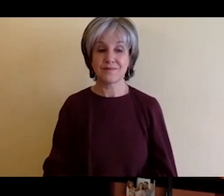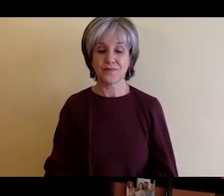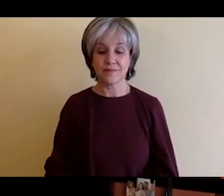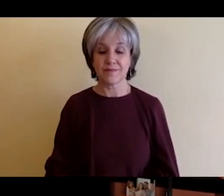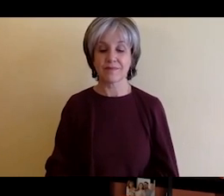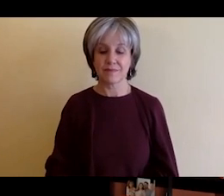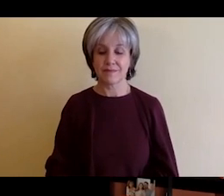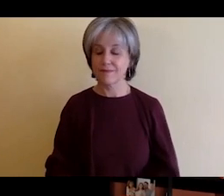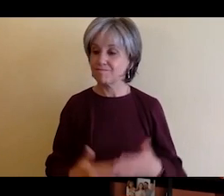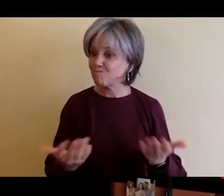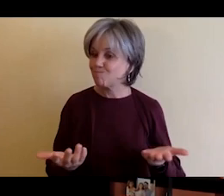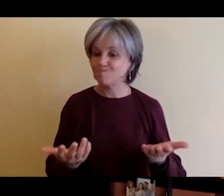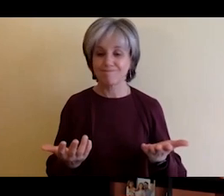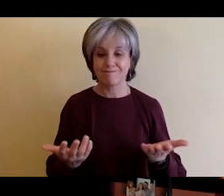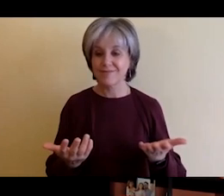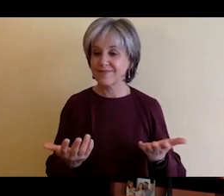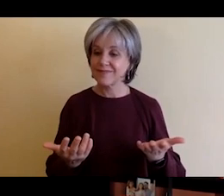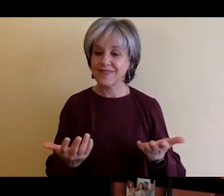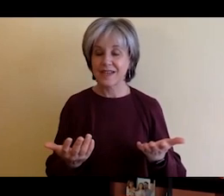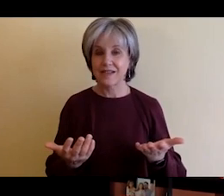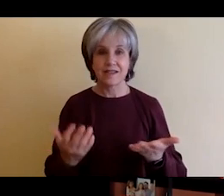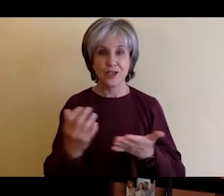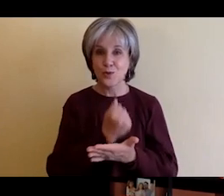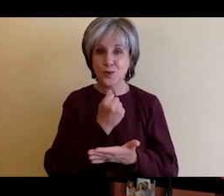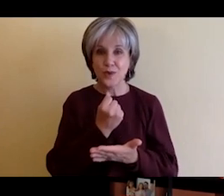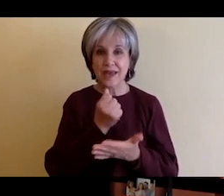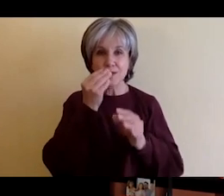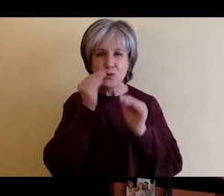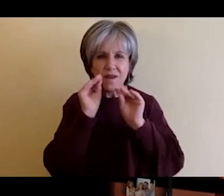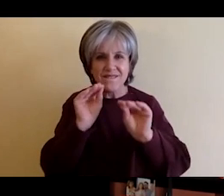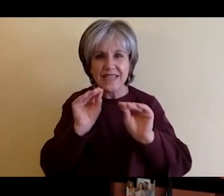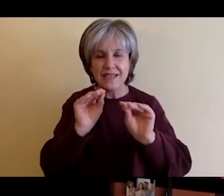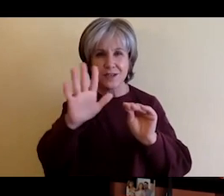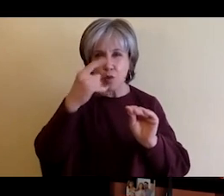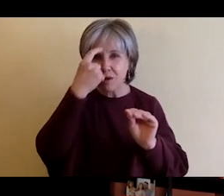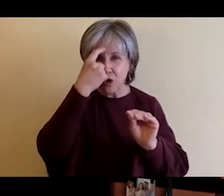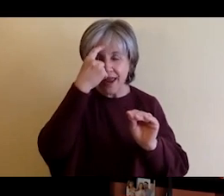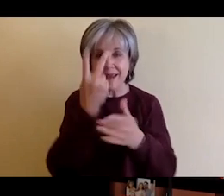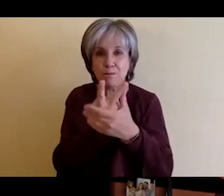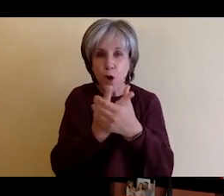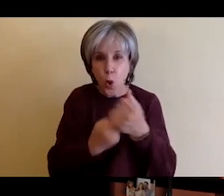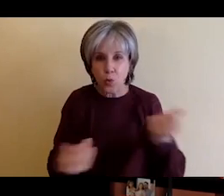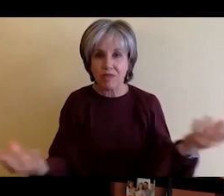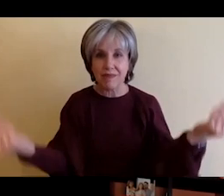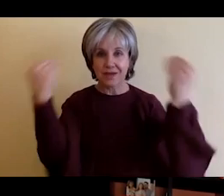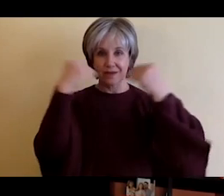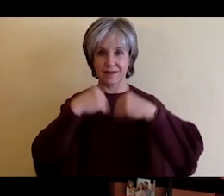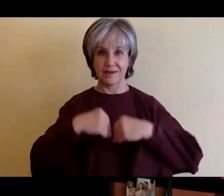looking for you get to feed your brain both both things right and for the program that I'm a part of